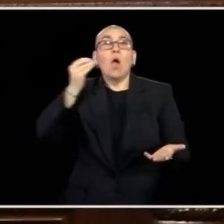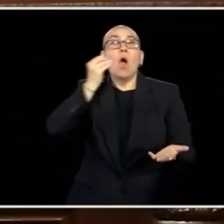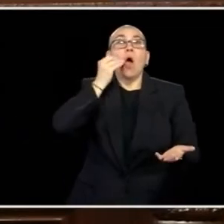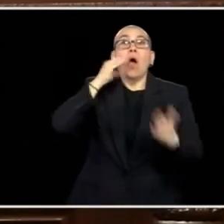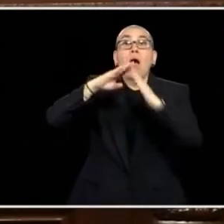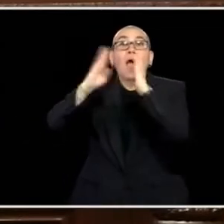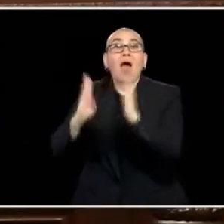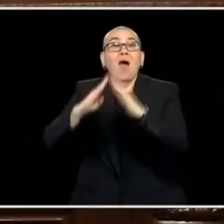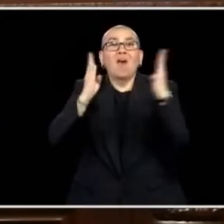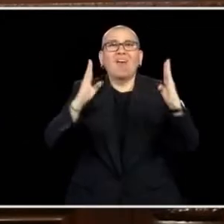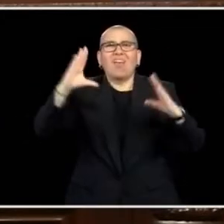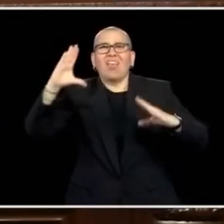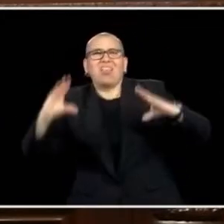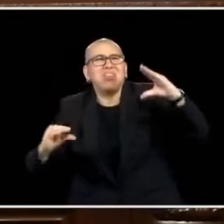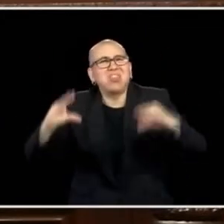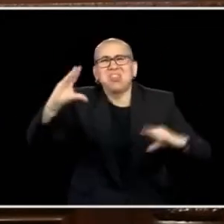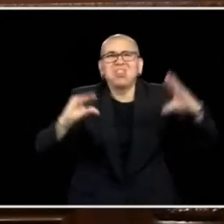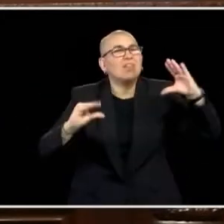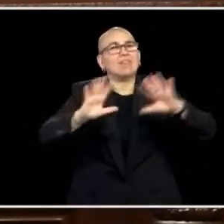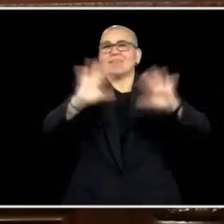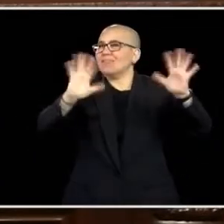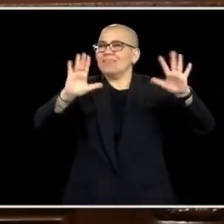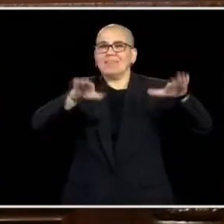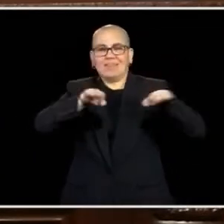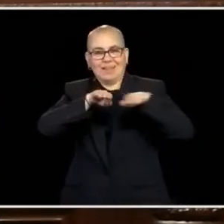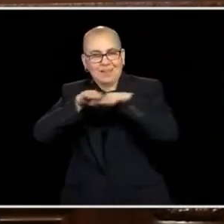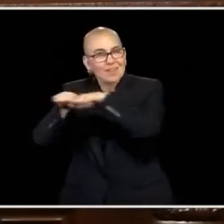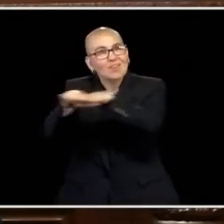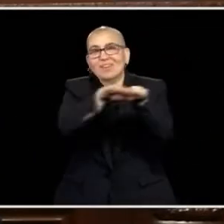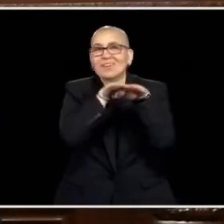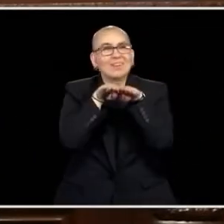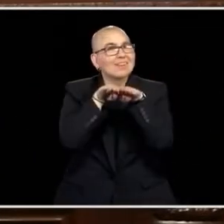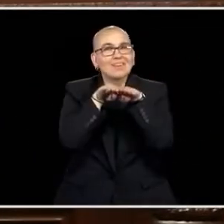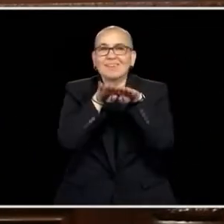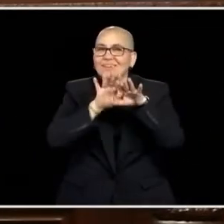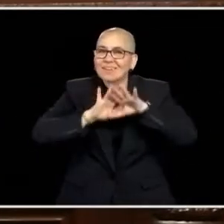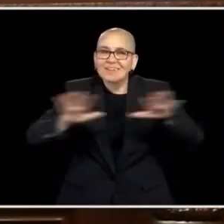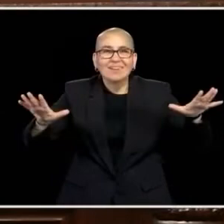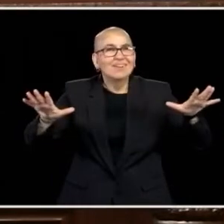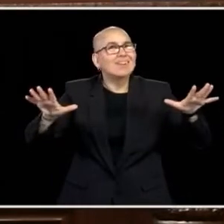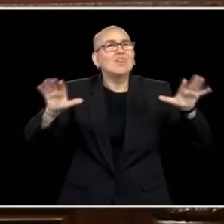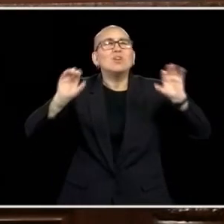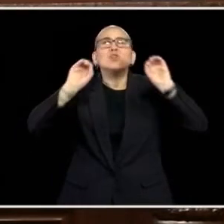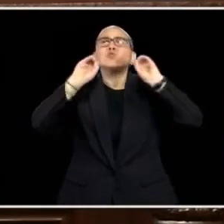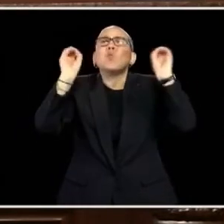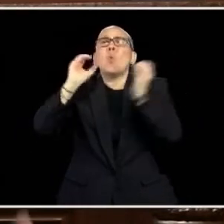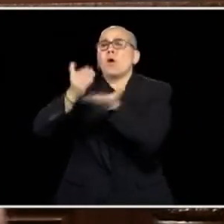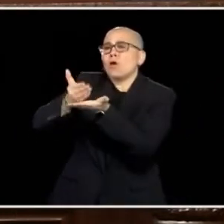WITH THAT, WE'RE GOING TO HAVE TO CREATE THAT WORKFORCE OF THE FUTURE AND NO ONE CAN BE LEFT ON THE SIDELINES.